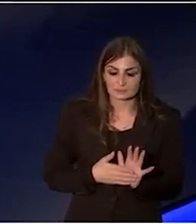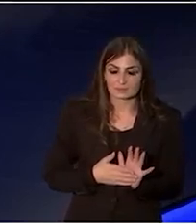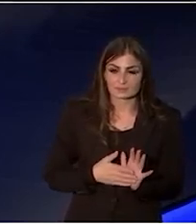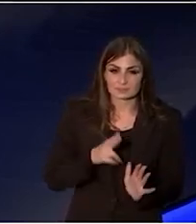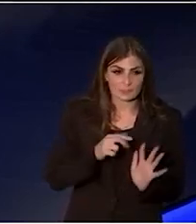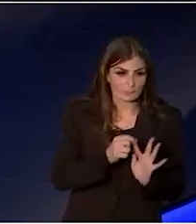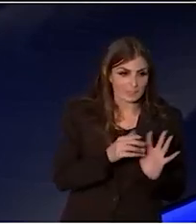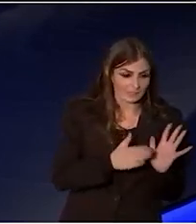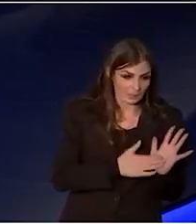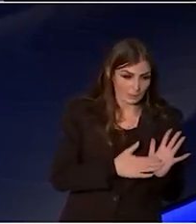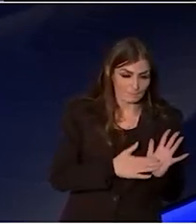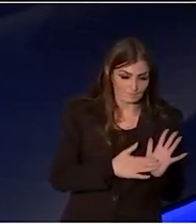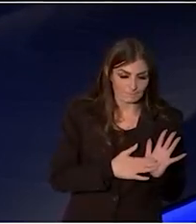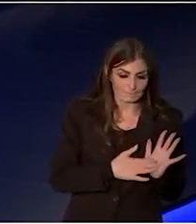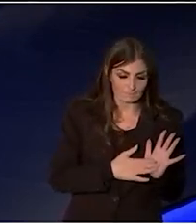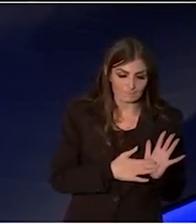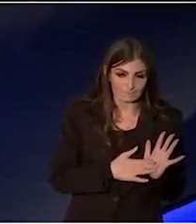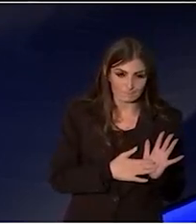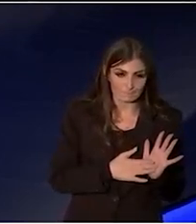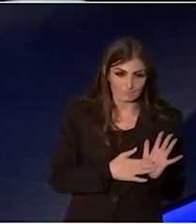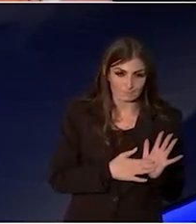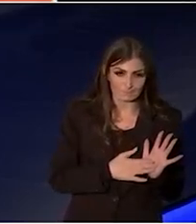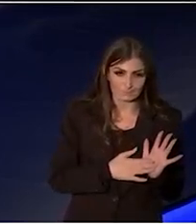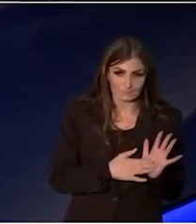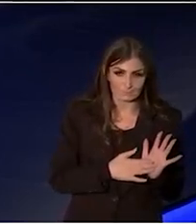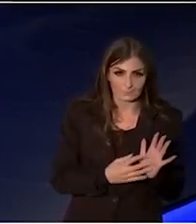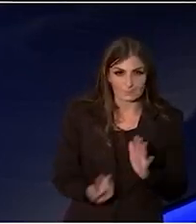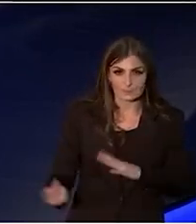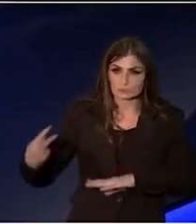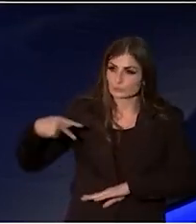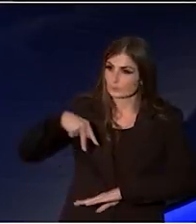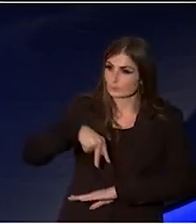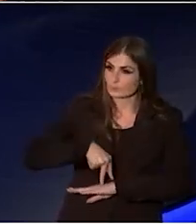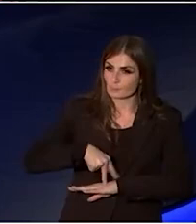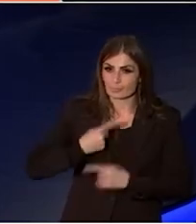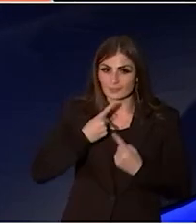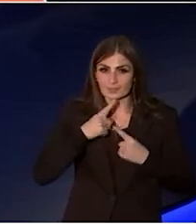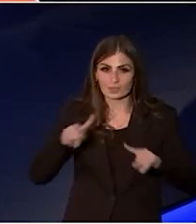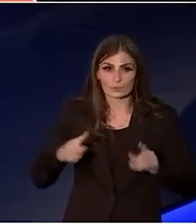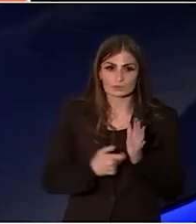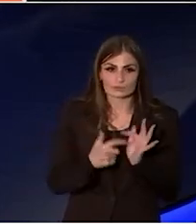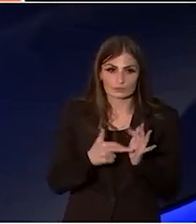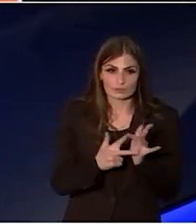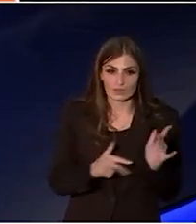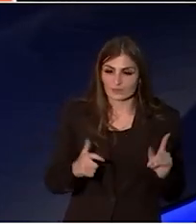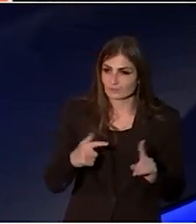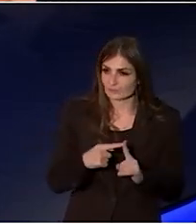Anthony Albanese stood up and launched Revive.